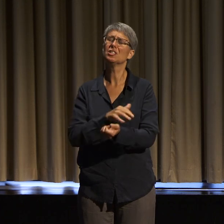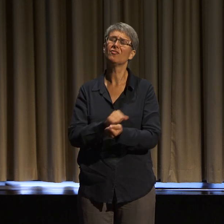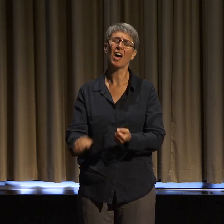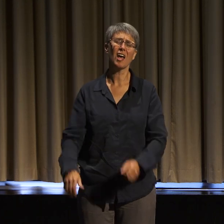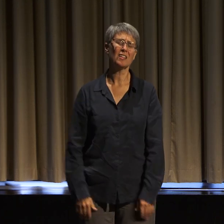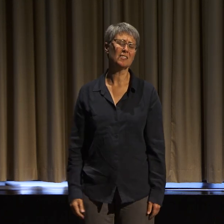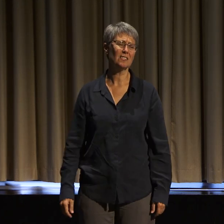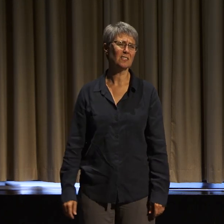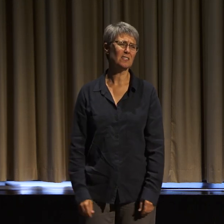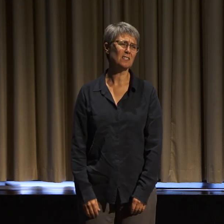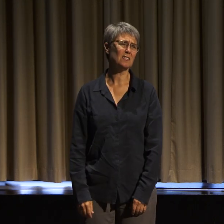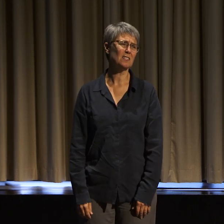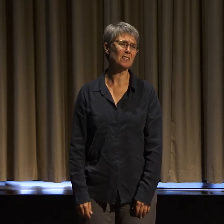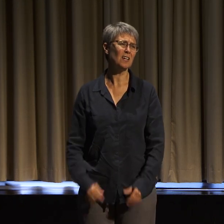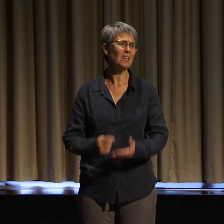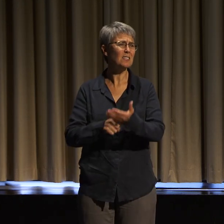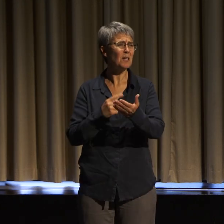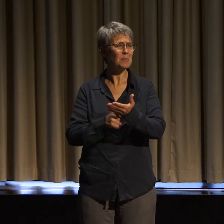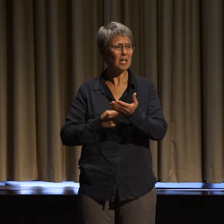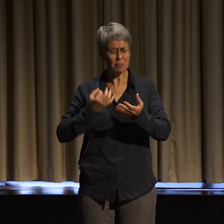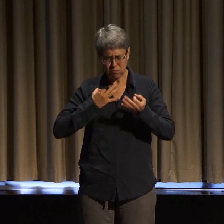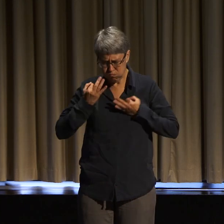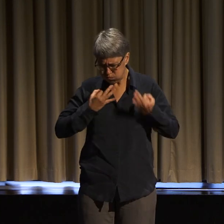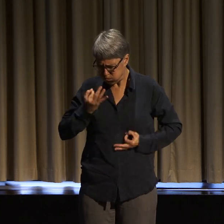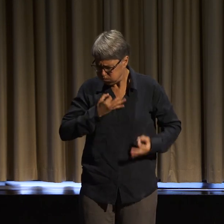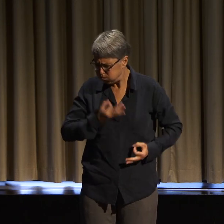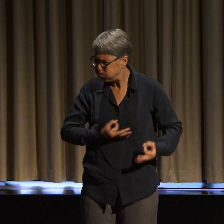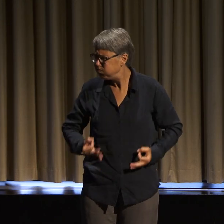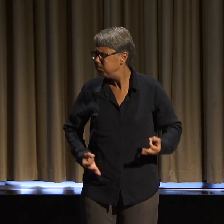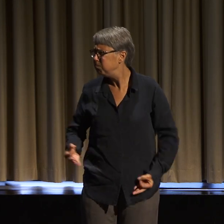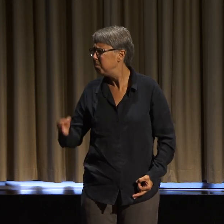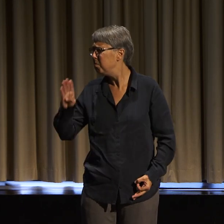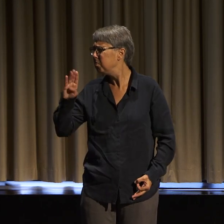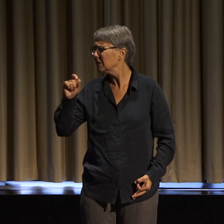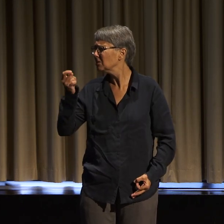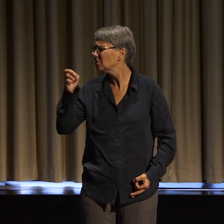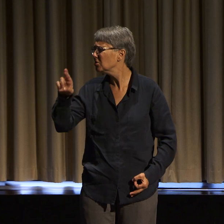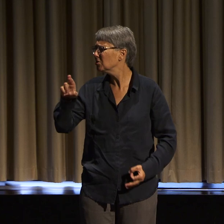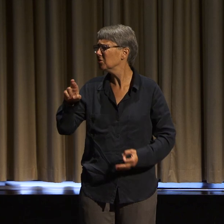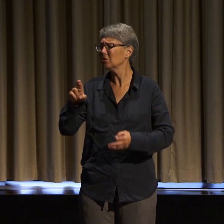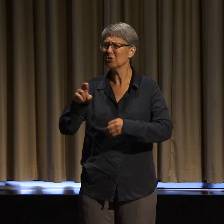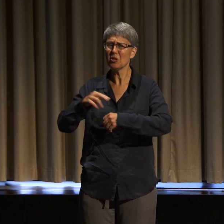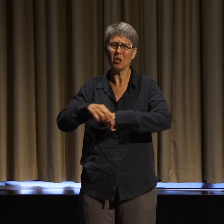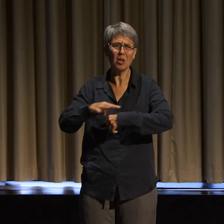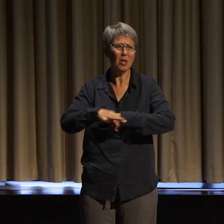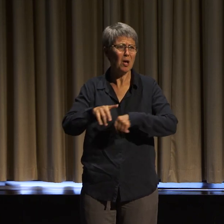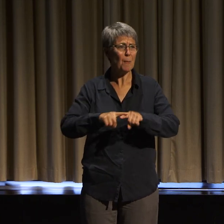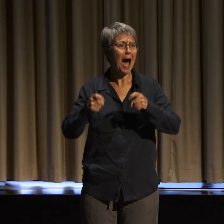so raw from the days and weeks before, but I was still forced to put on my painful brace, a brace